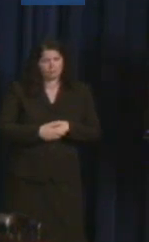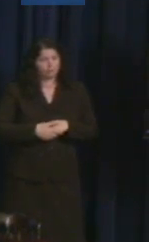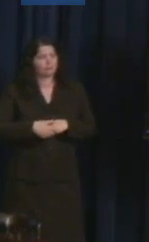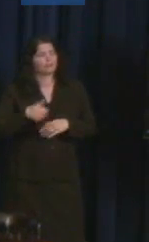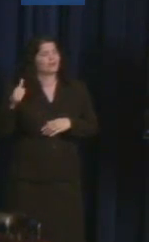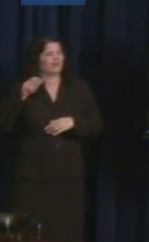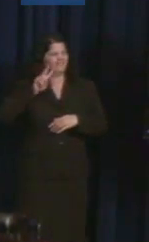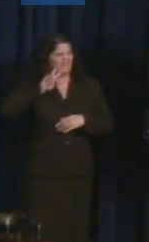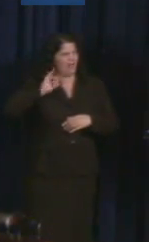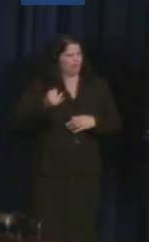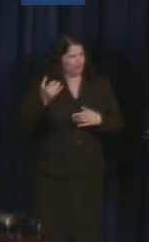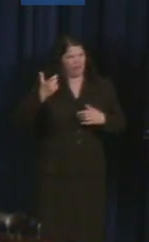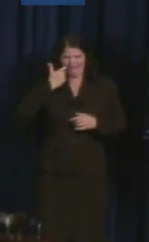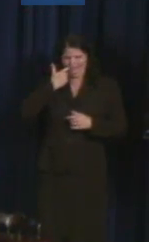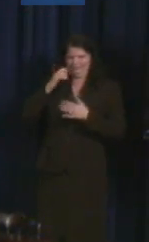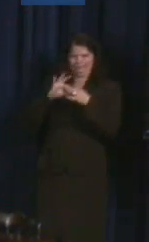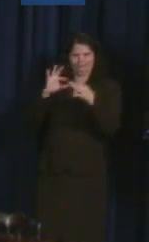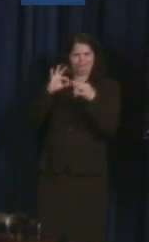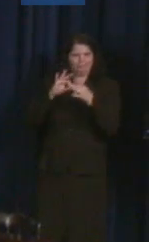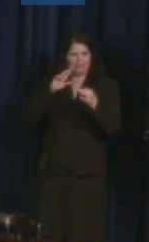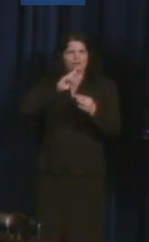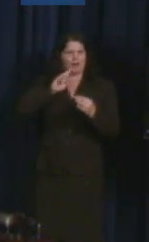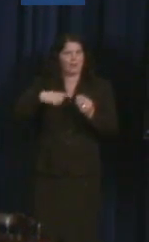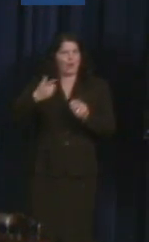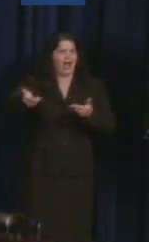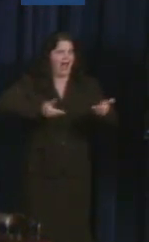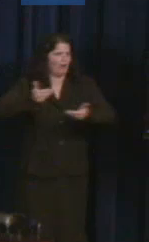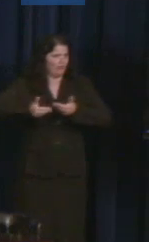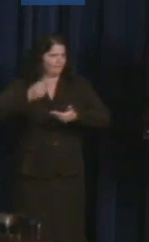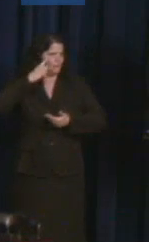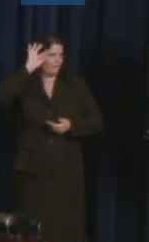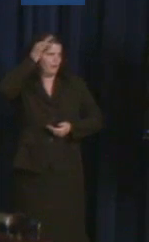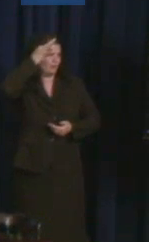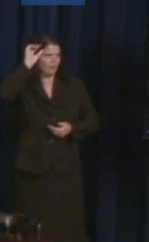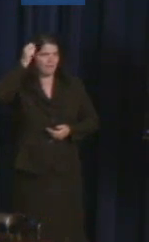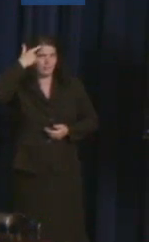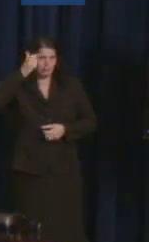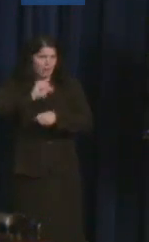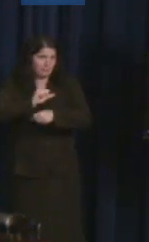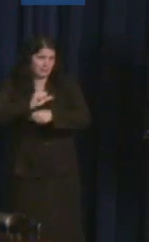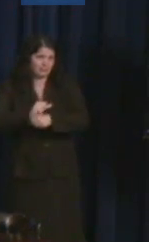with disabilities. More people with disabilities in federal service now than in the last 30 years.